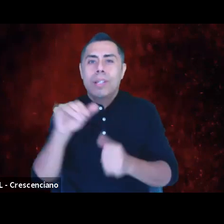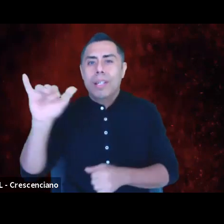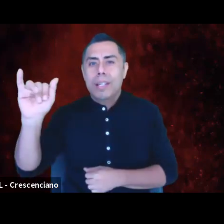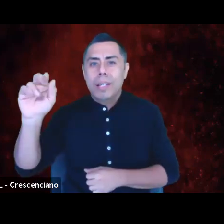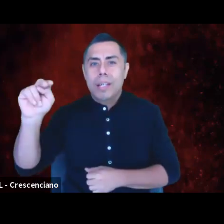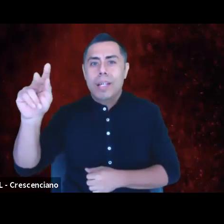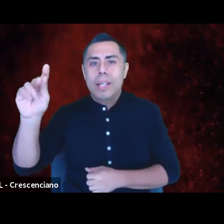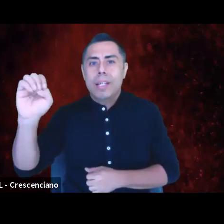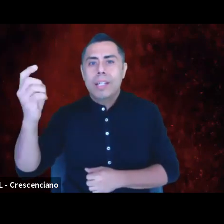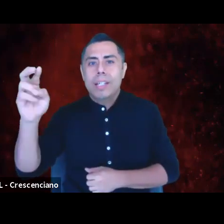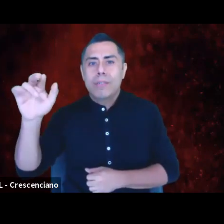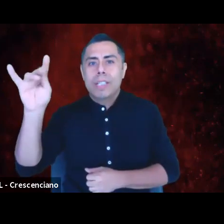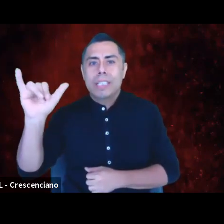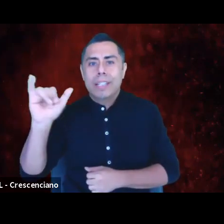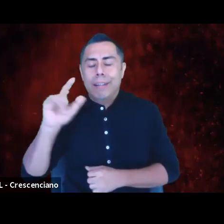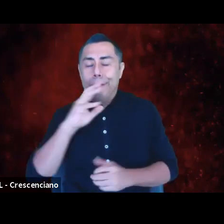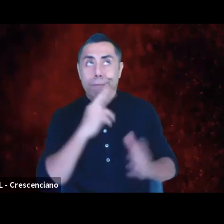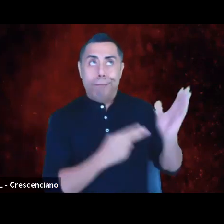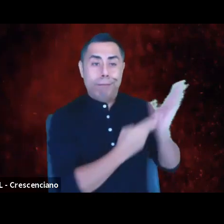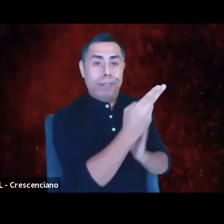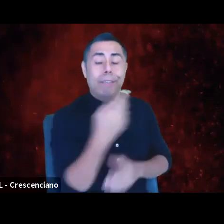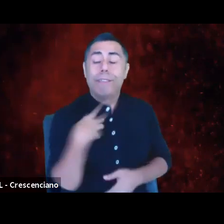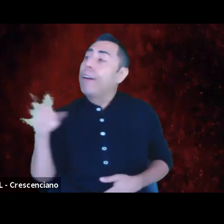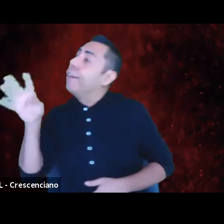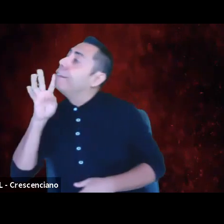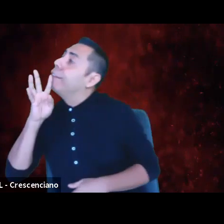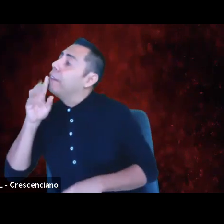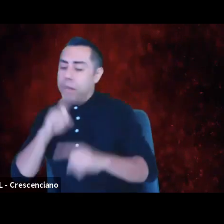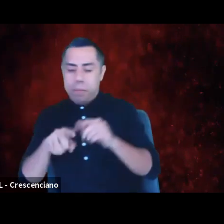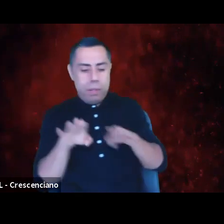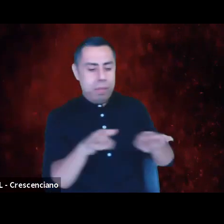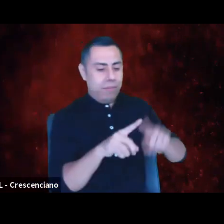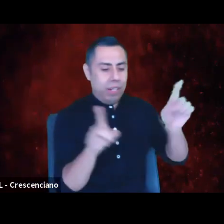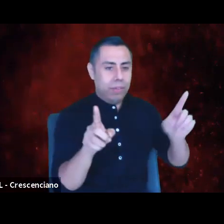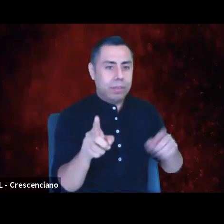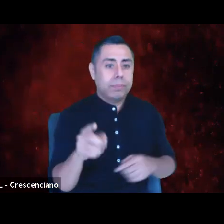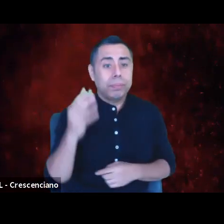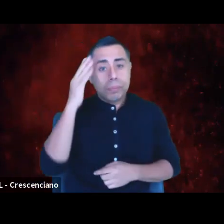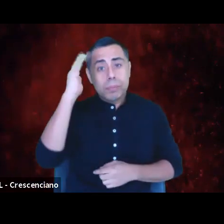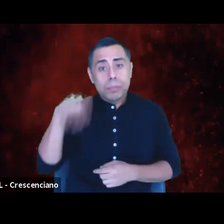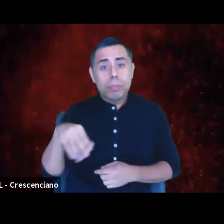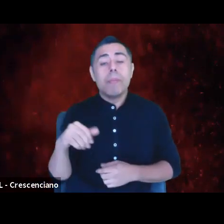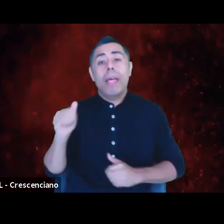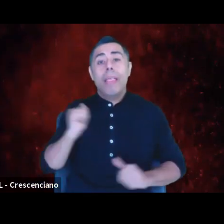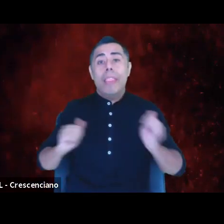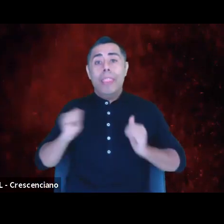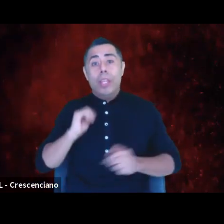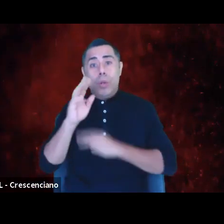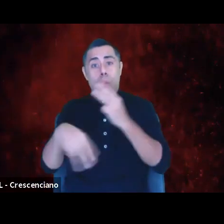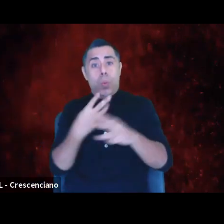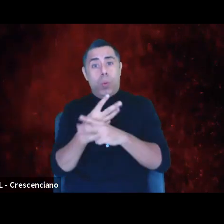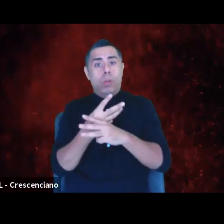The nonprofit theater world was created to ensure that every community has access to participate in the evolving narrative of humanity,